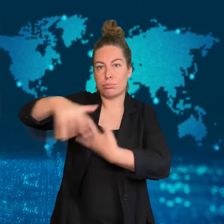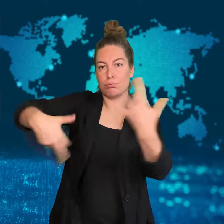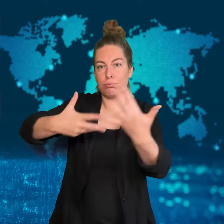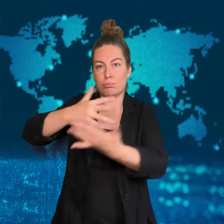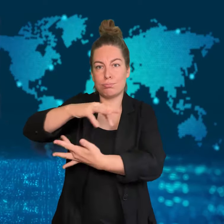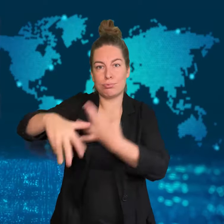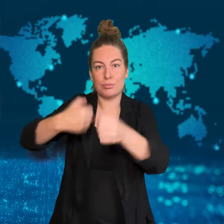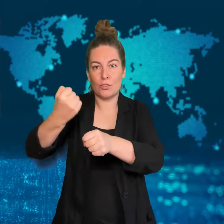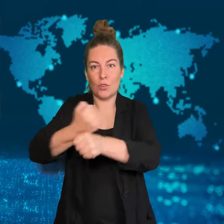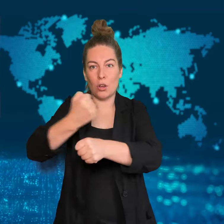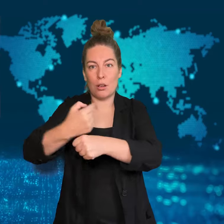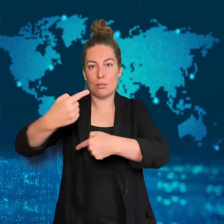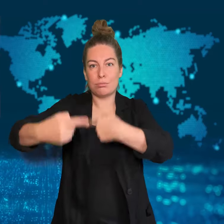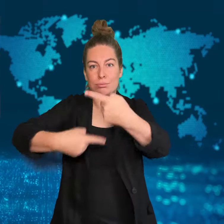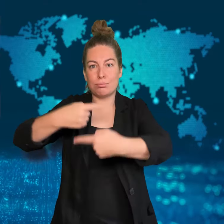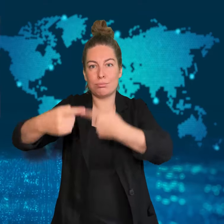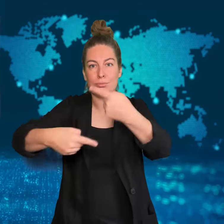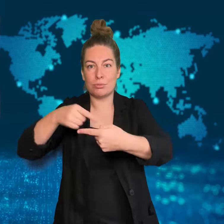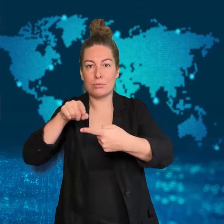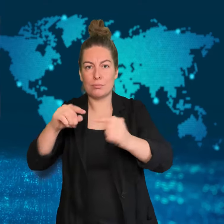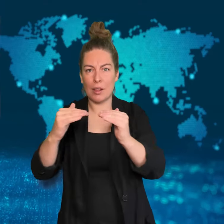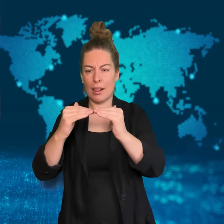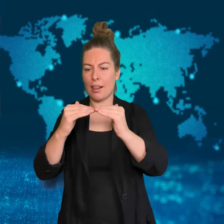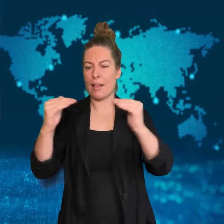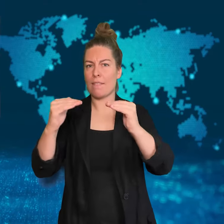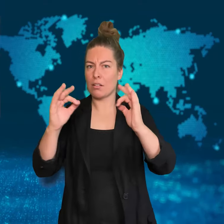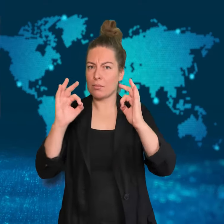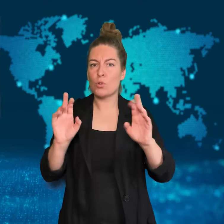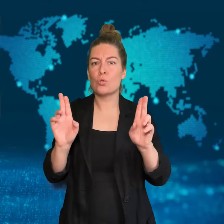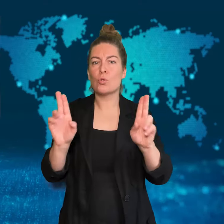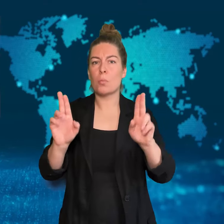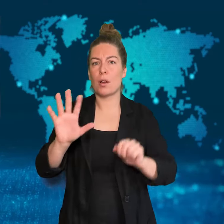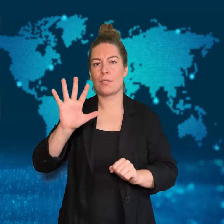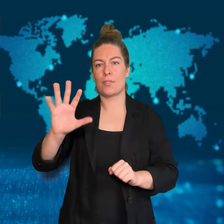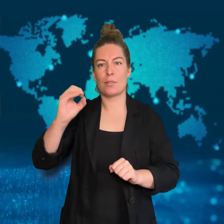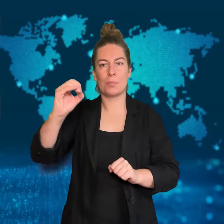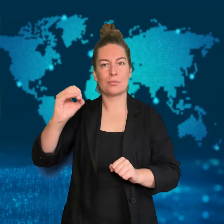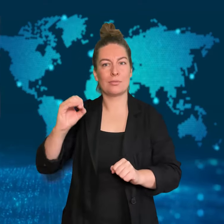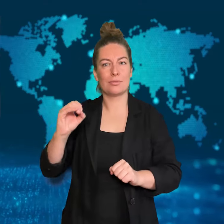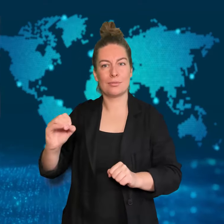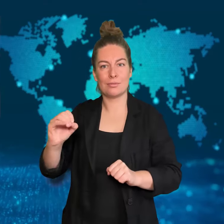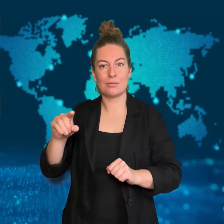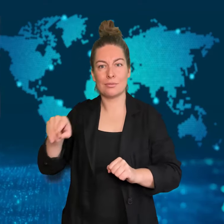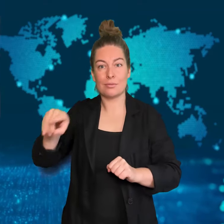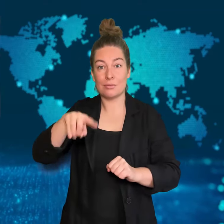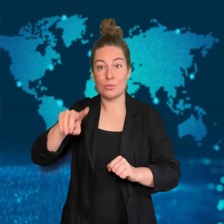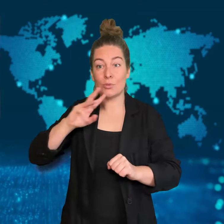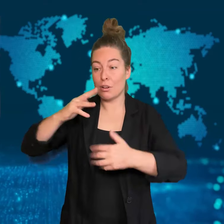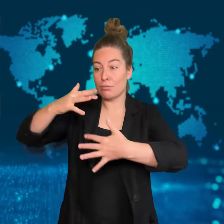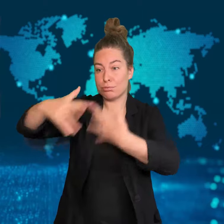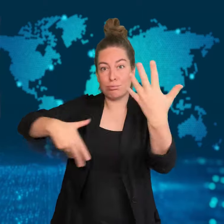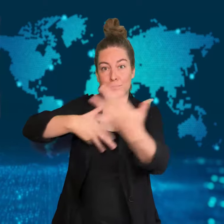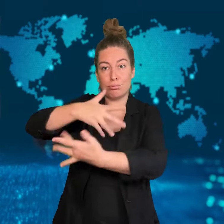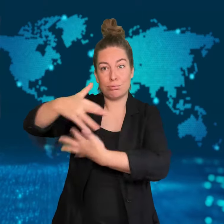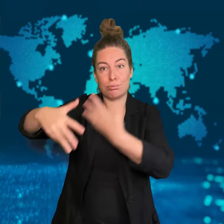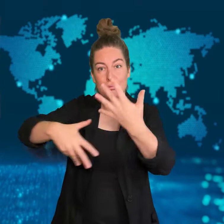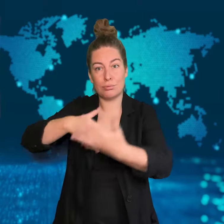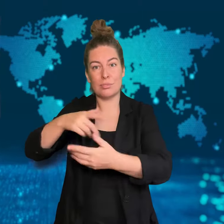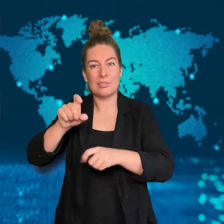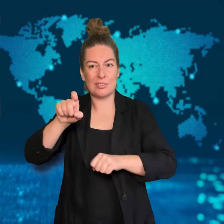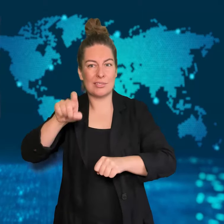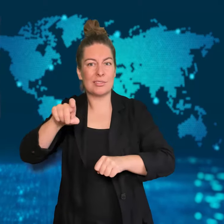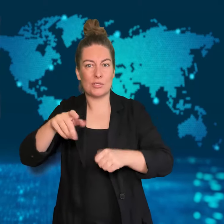pump the water.